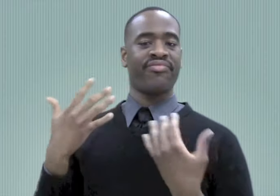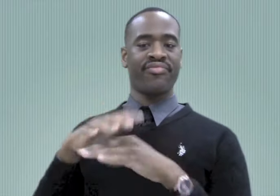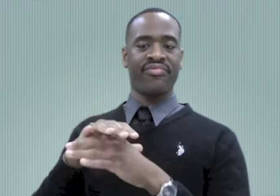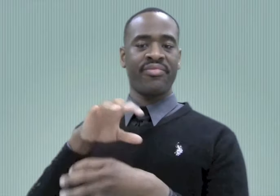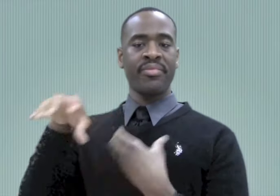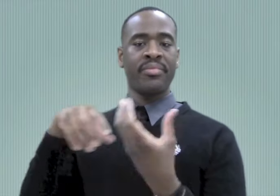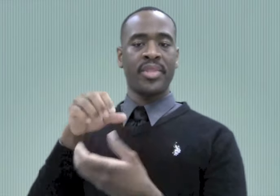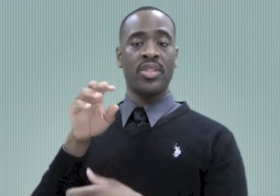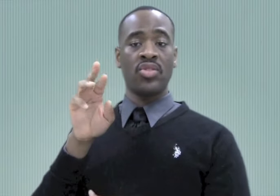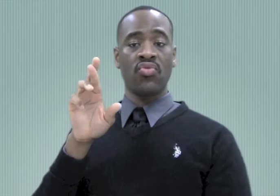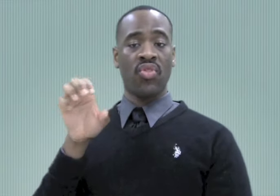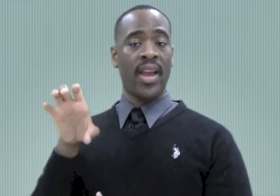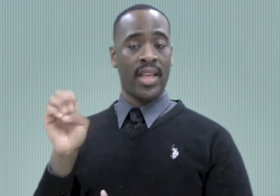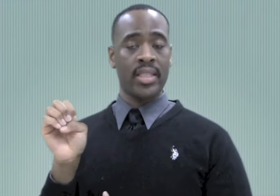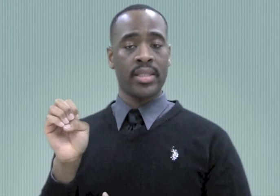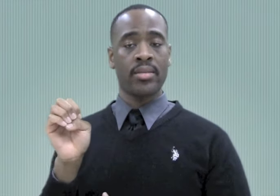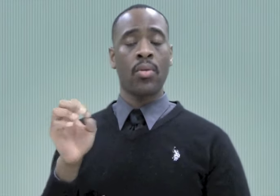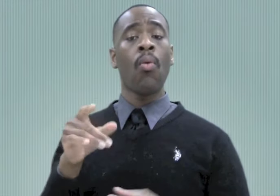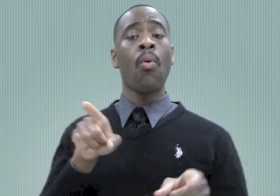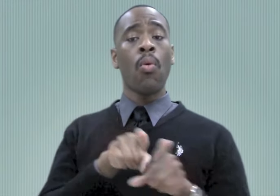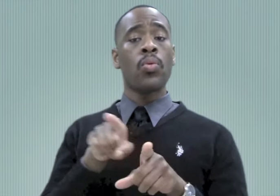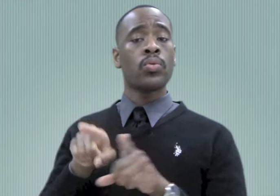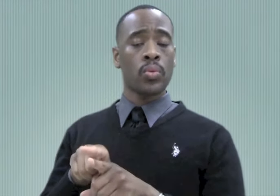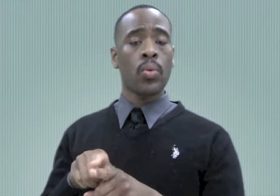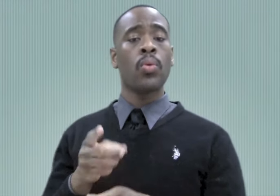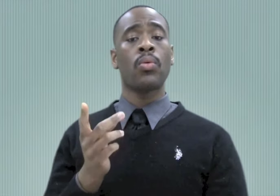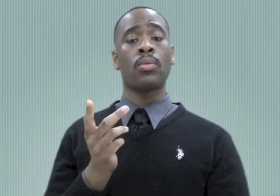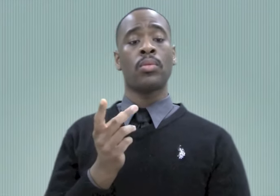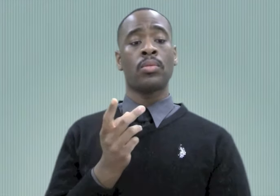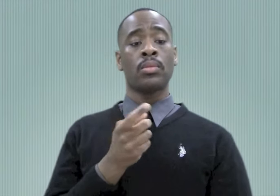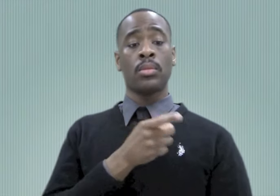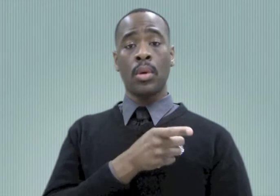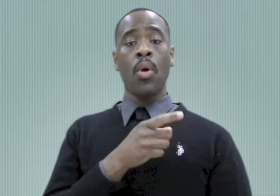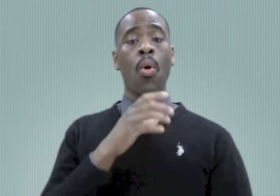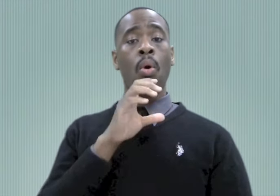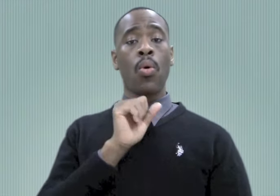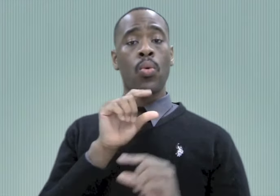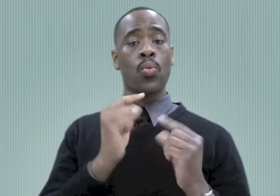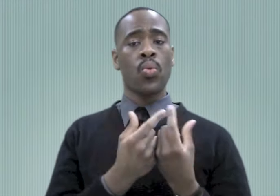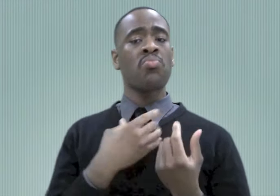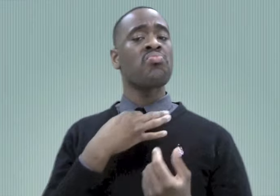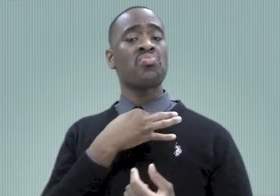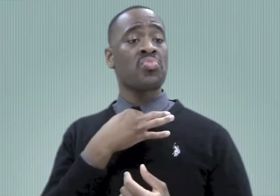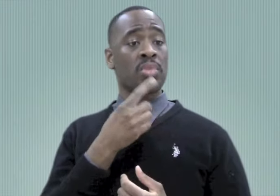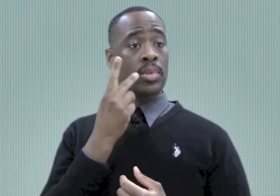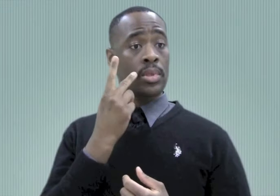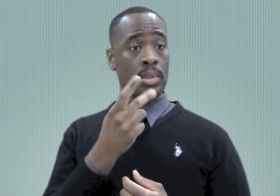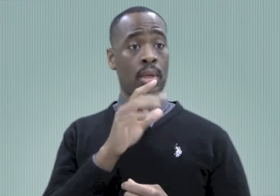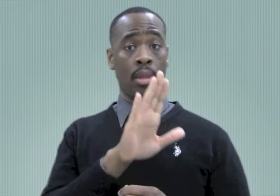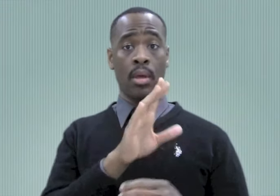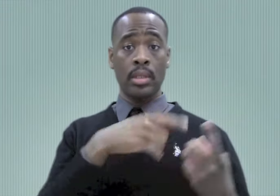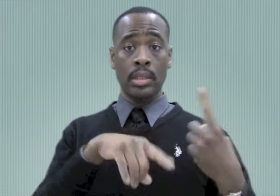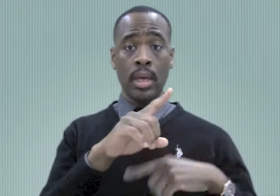group was educated in racially mixed settings. Also, we had a question whether the older group’s signing with